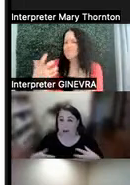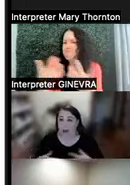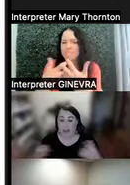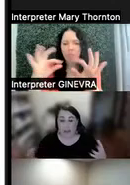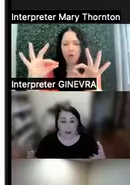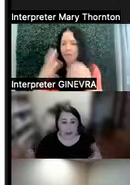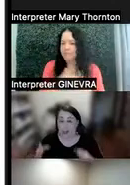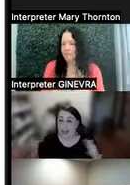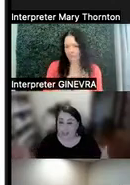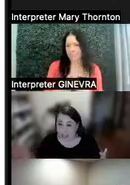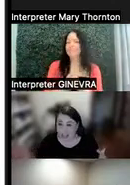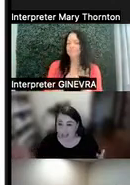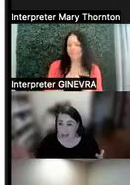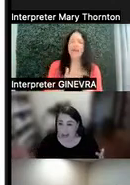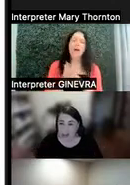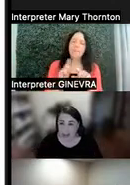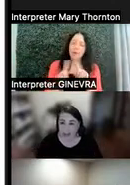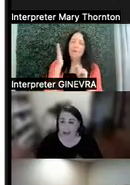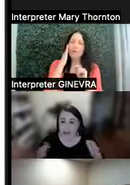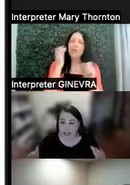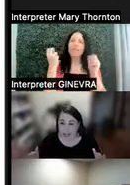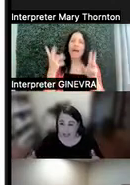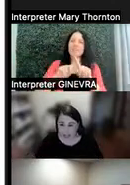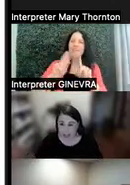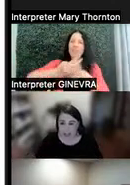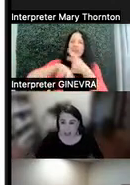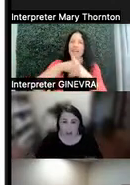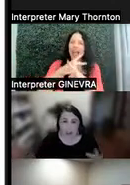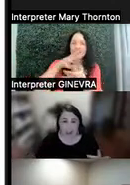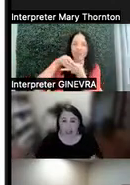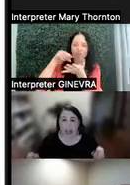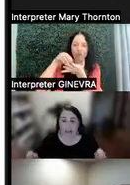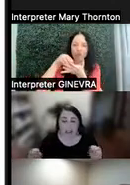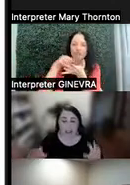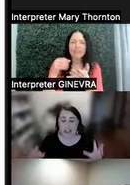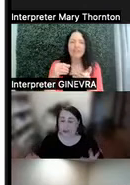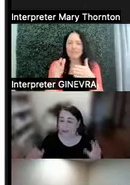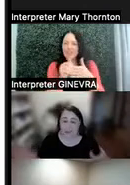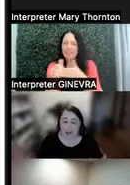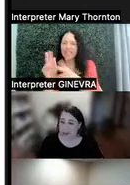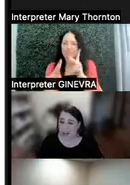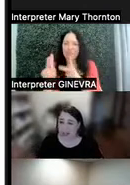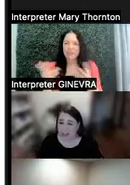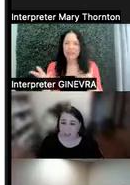As we know, there are lots of different kinds of learners. So there are likely people here who are like, I wish this lady would stop talking.